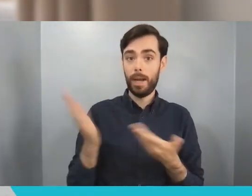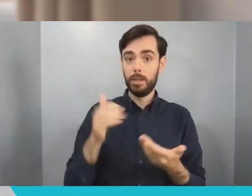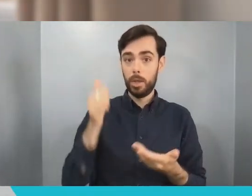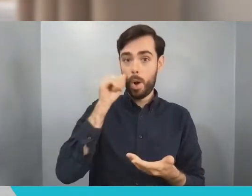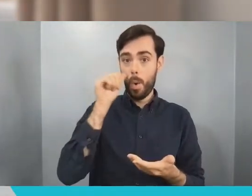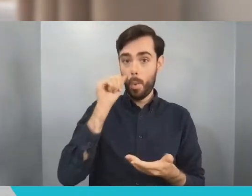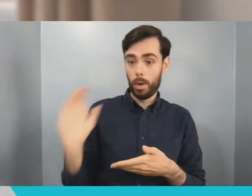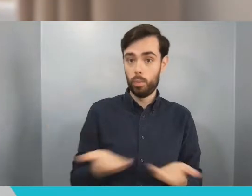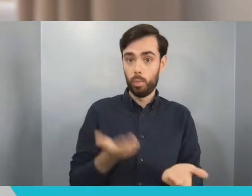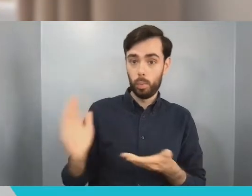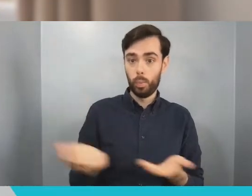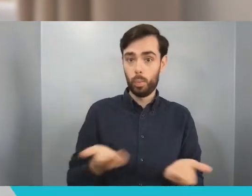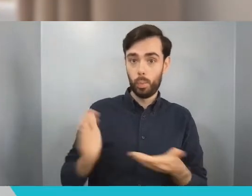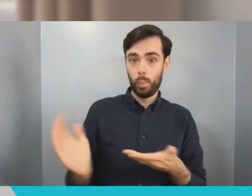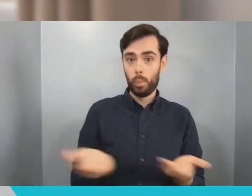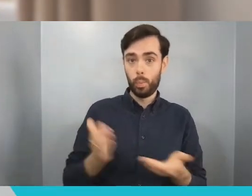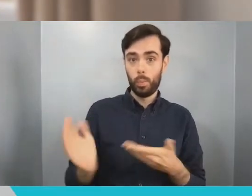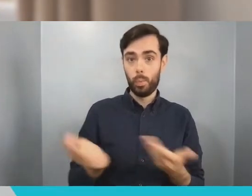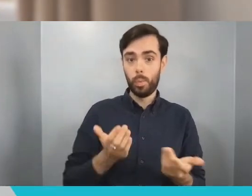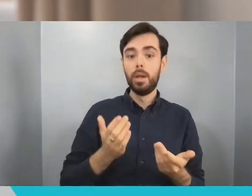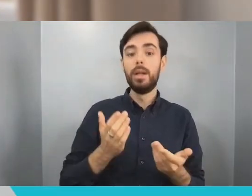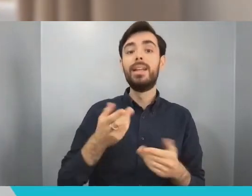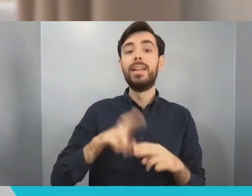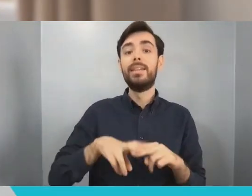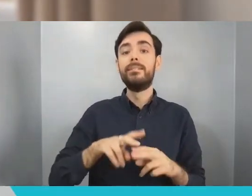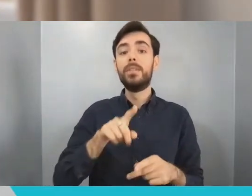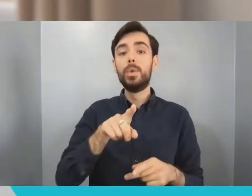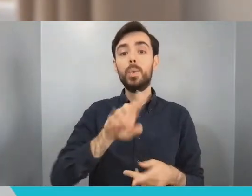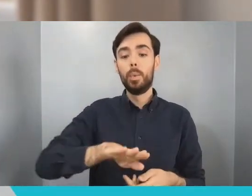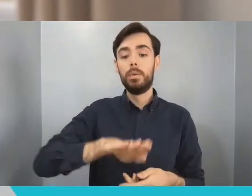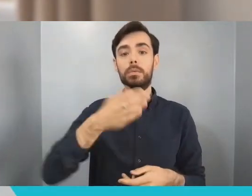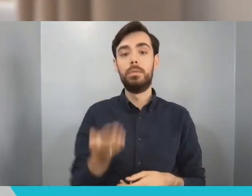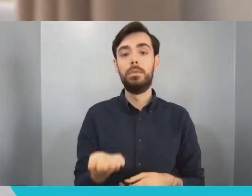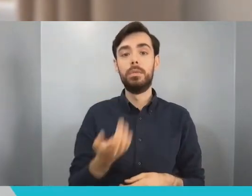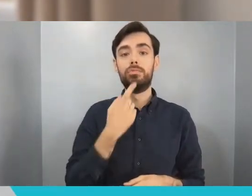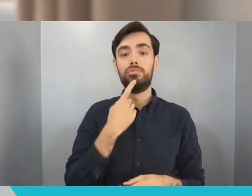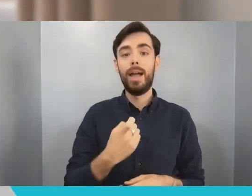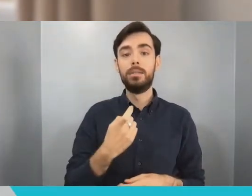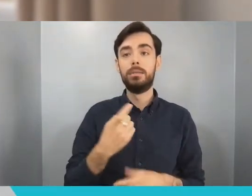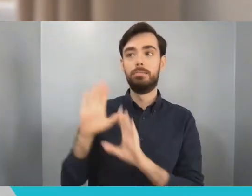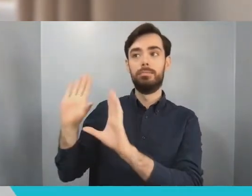you say yes or no to things. Saying yes opens doors, it creates opportunities, it creates